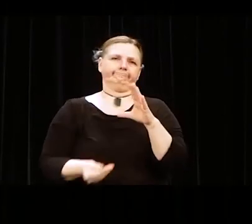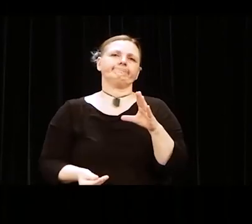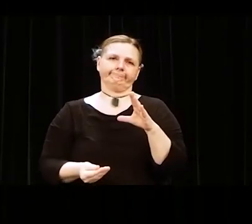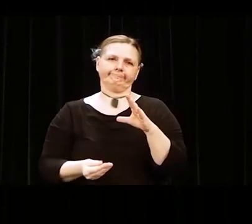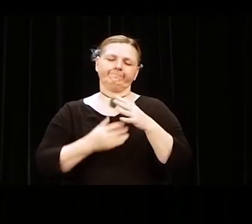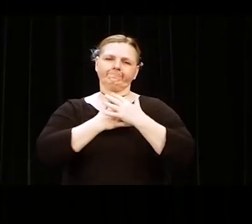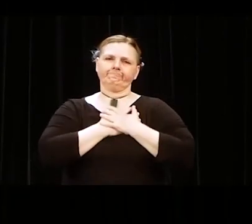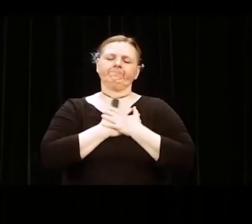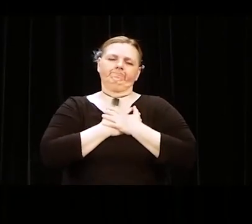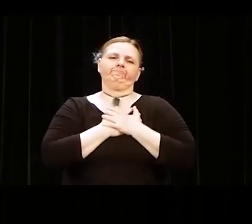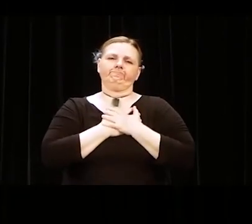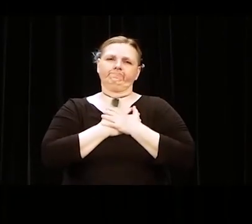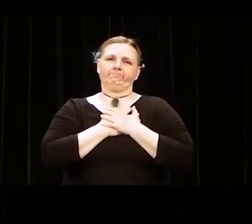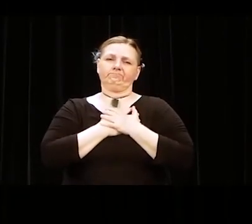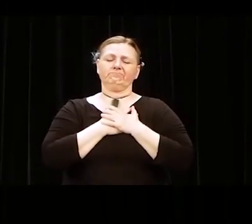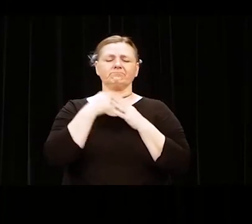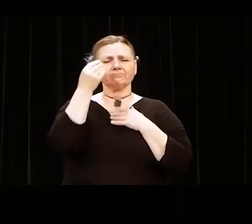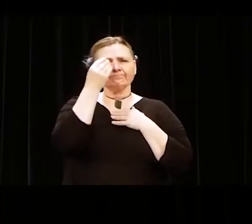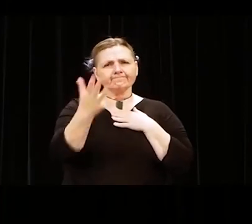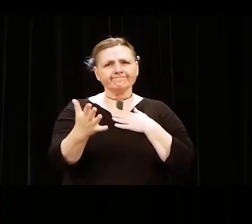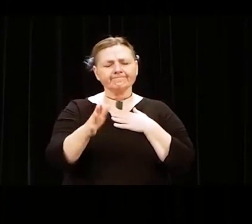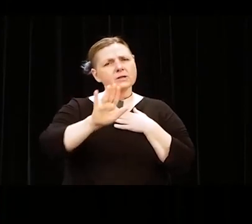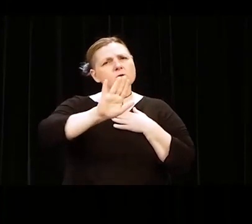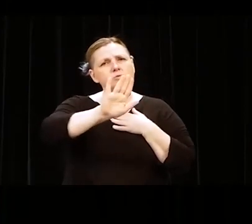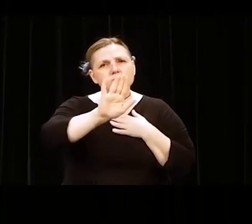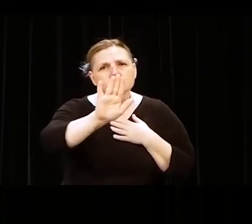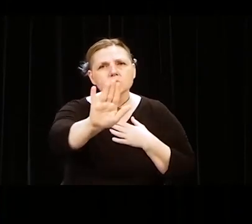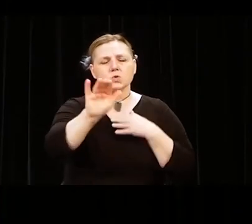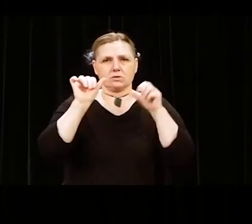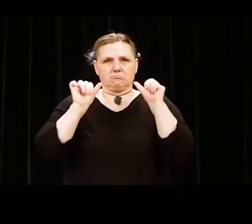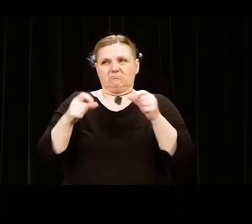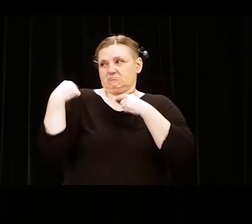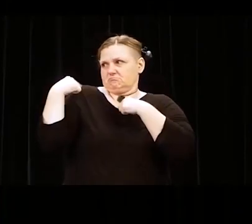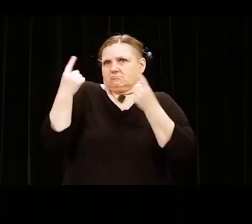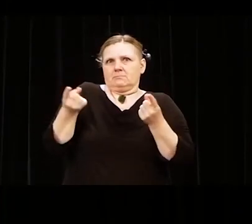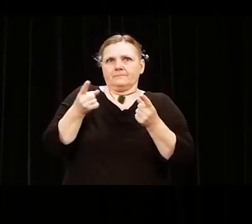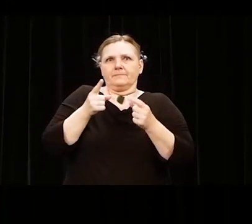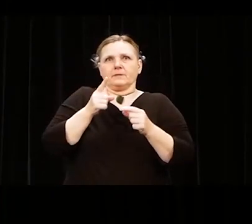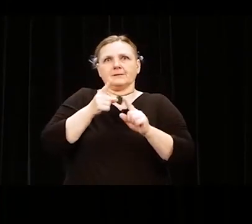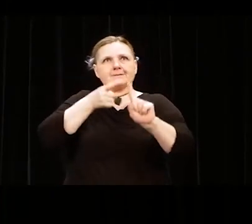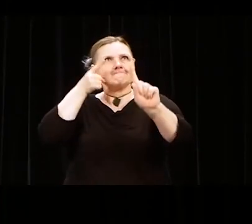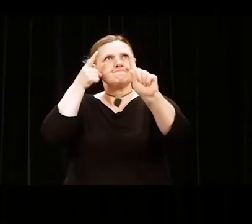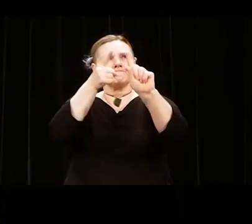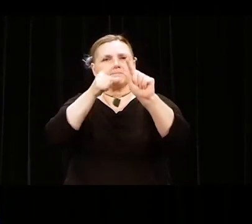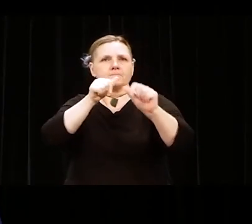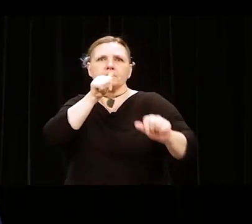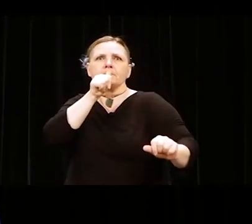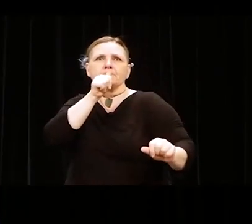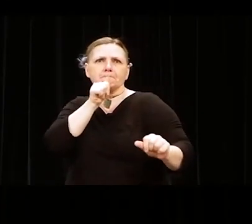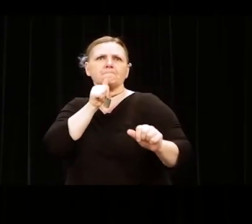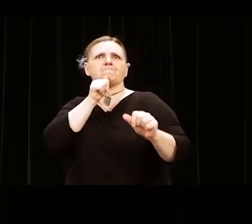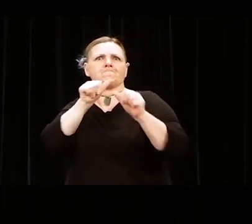Your persistence and commitment to your education is something to be proud of. You are powerful.